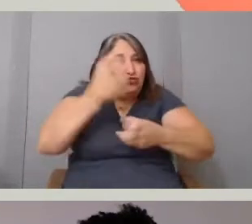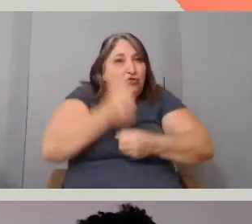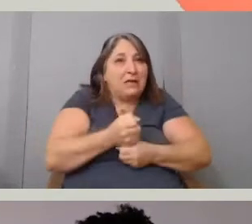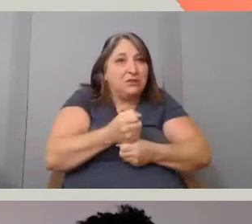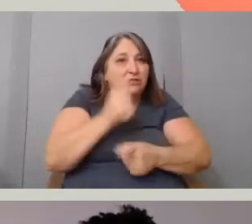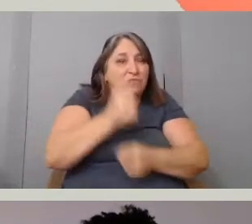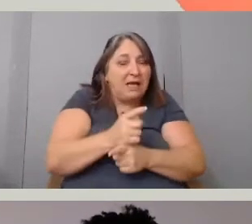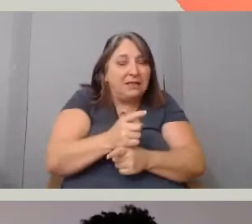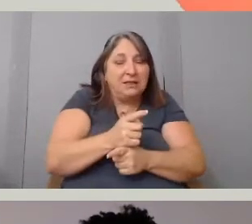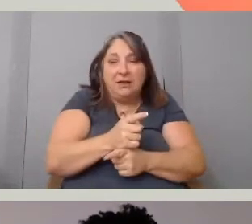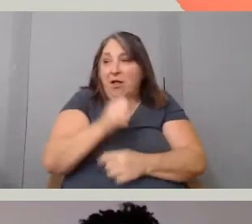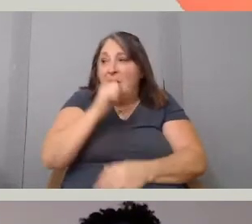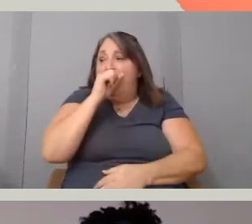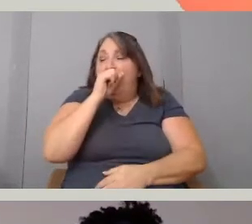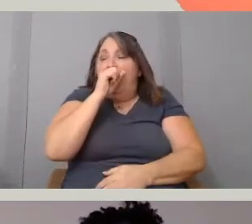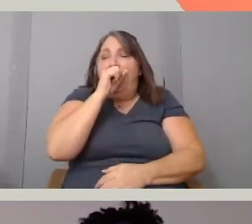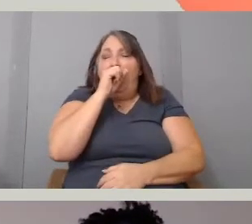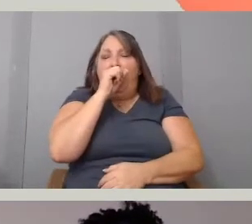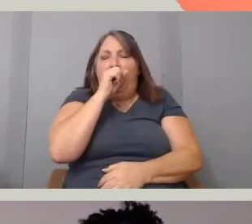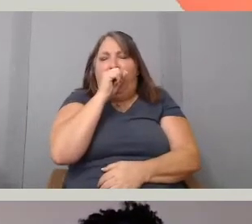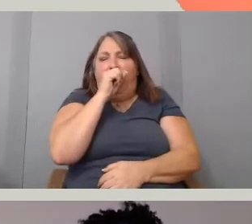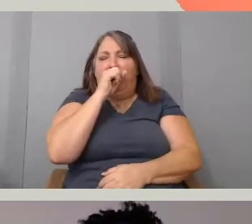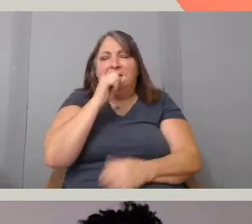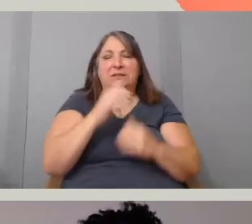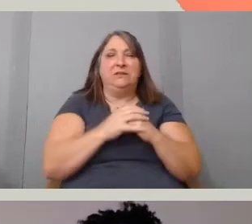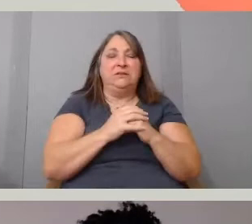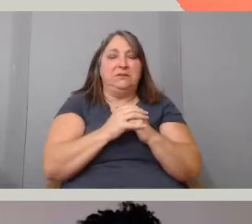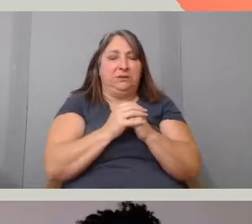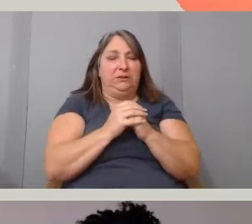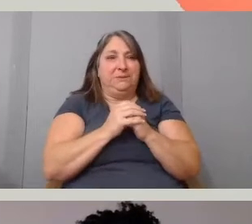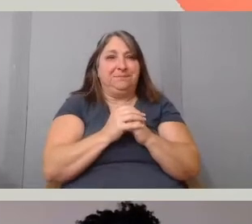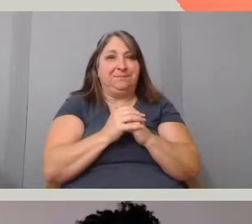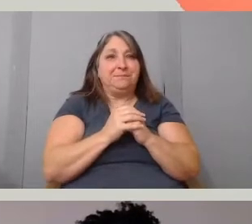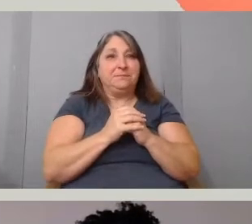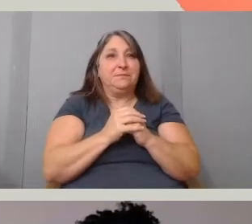So, and, there's a Haitian poem